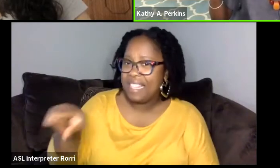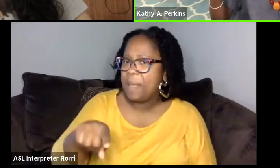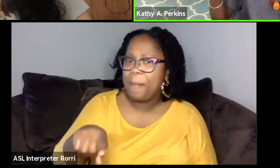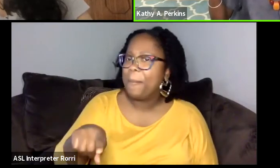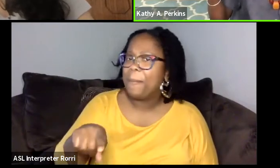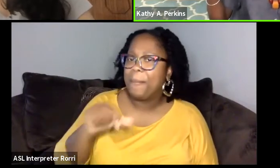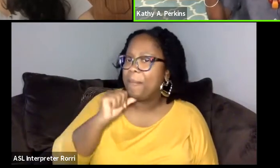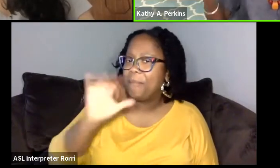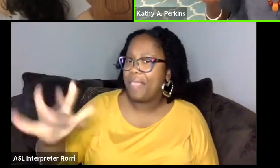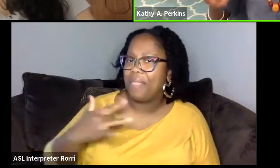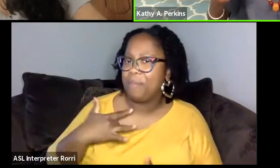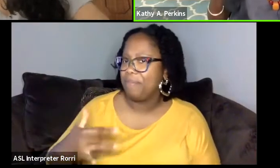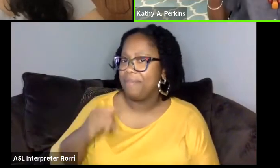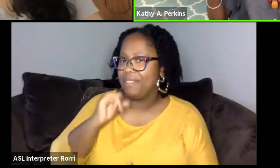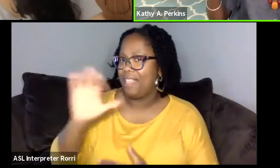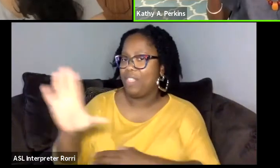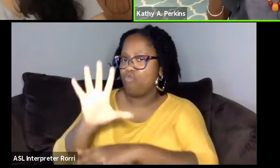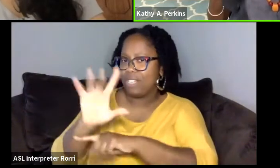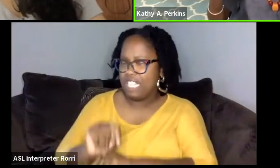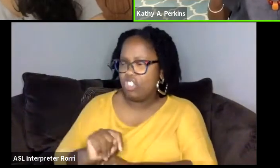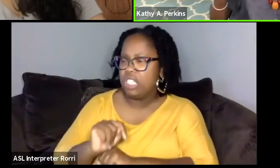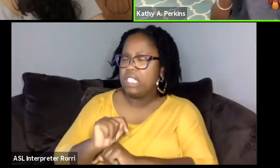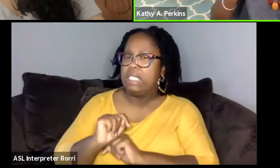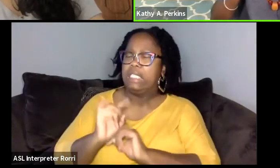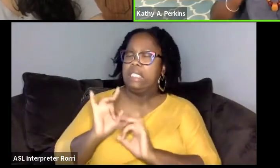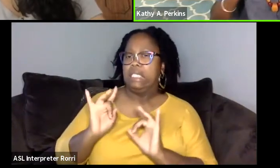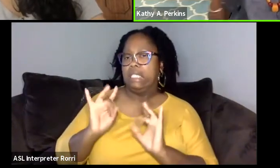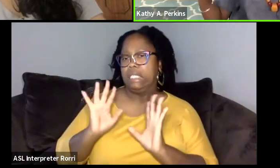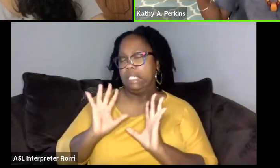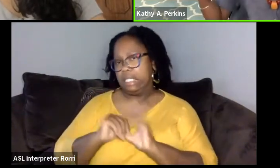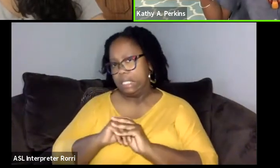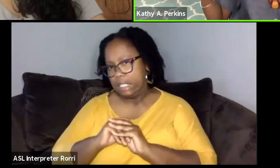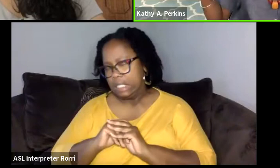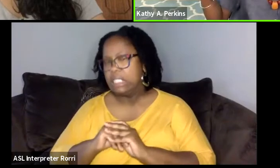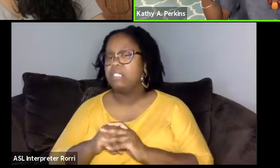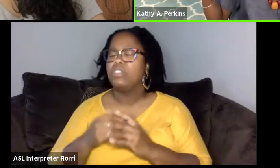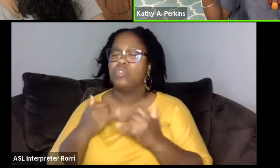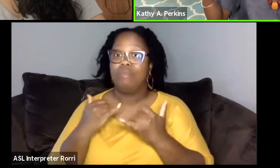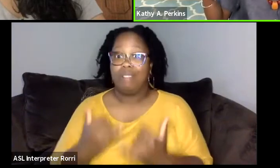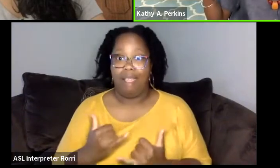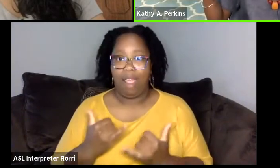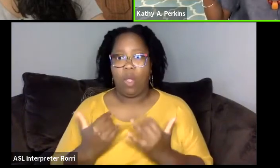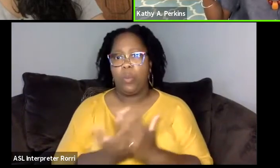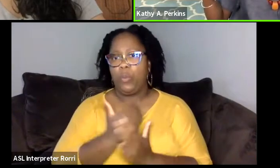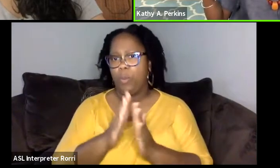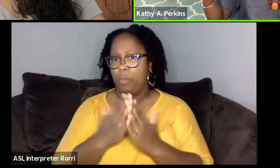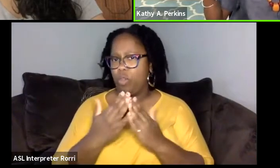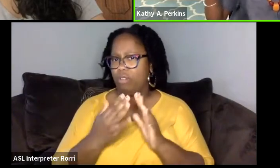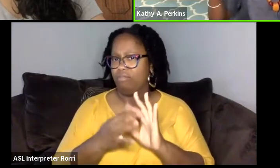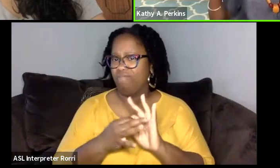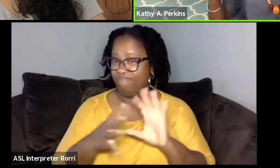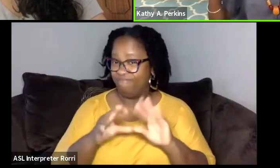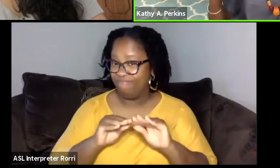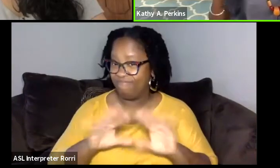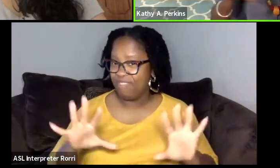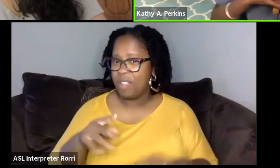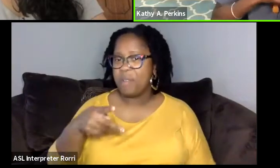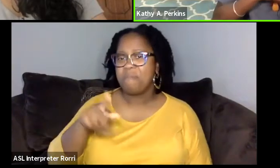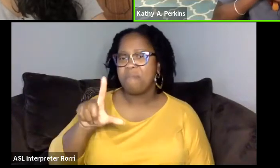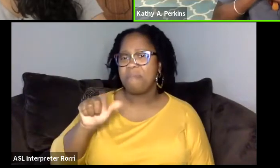And so with this new texts coming out, I just got rid of the word, playwright because that was becoming a problem for Doreen